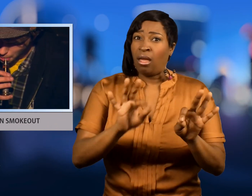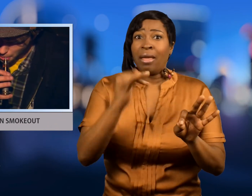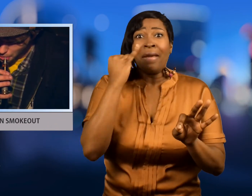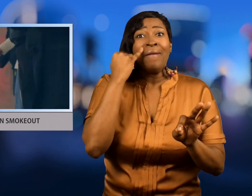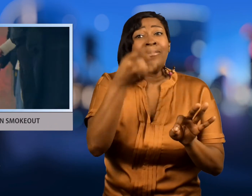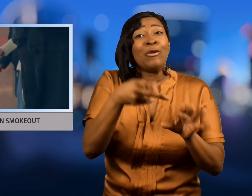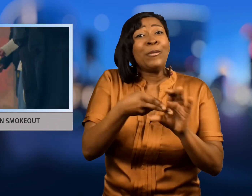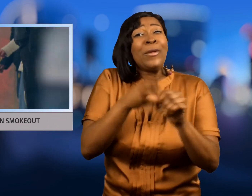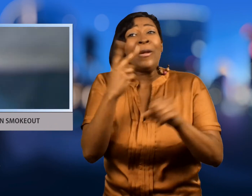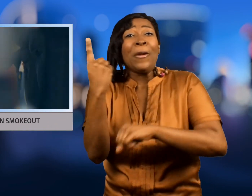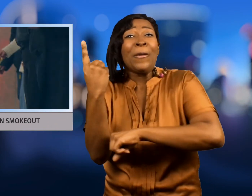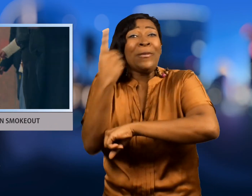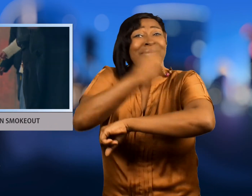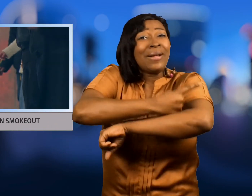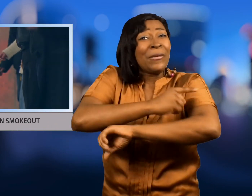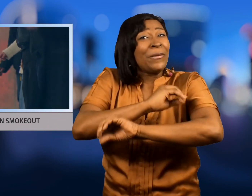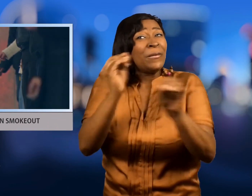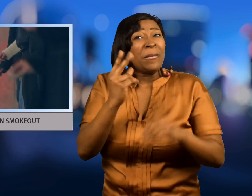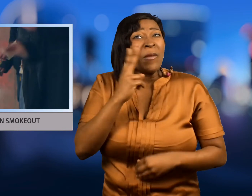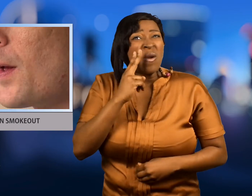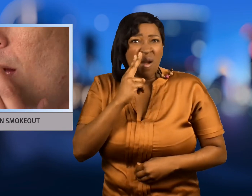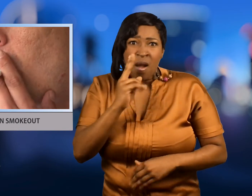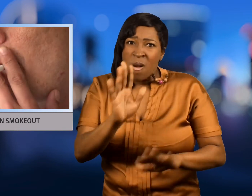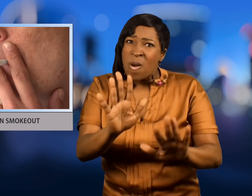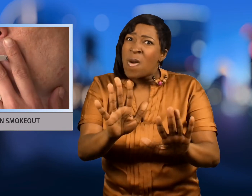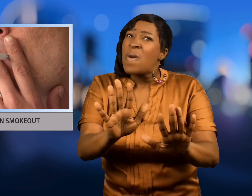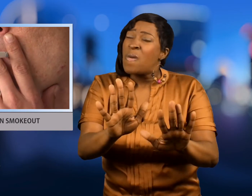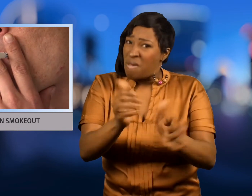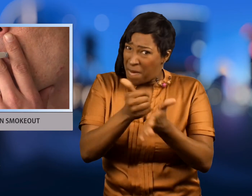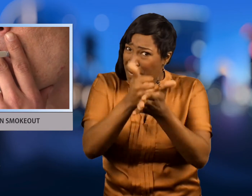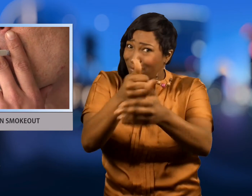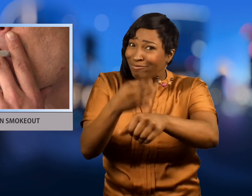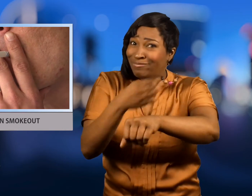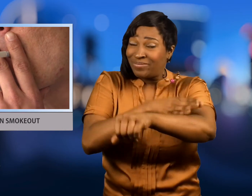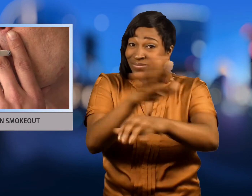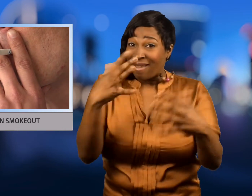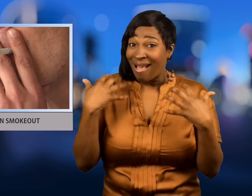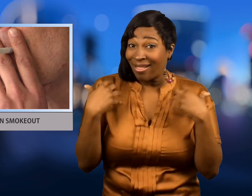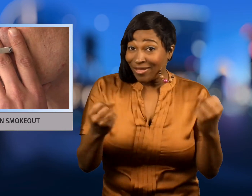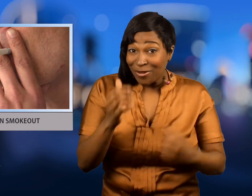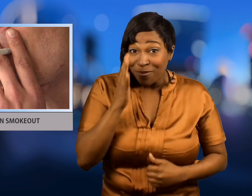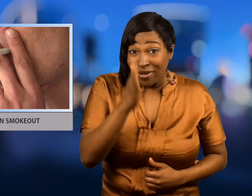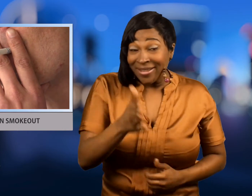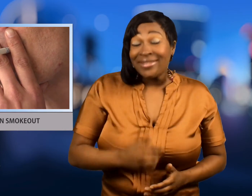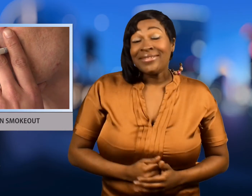even for one day, will help improve your health.